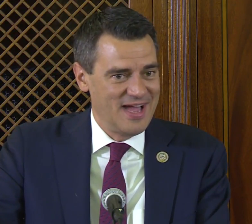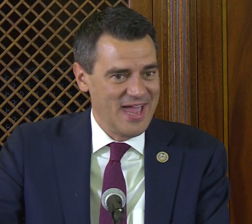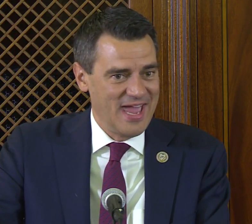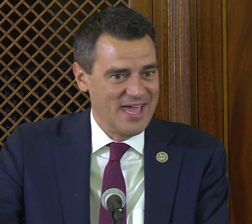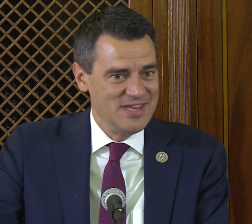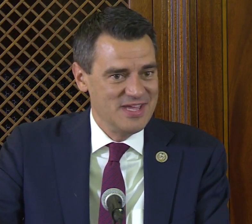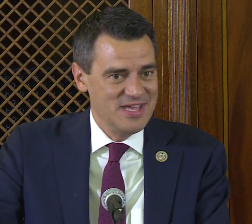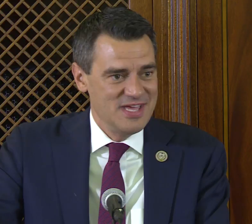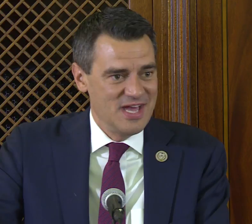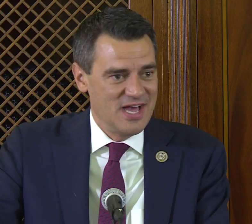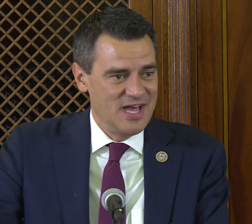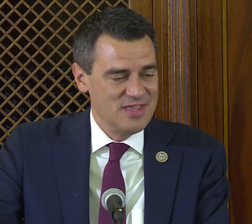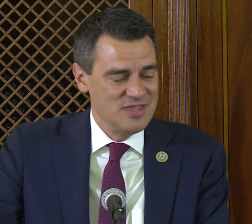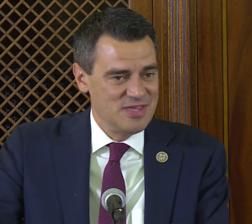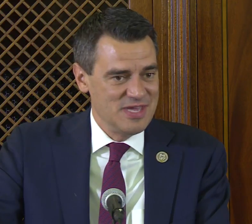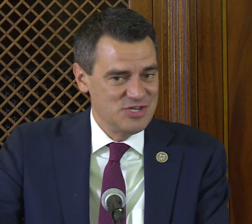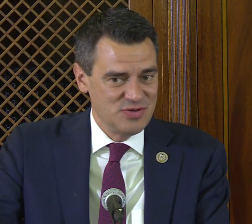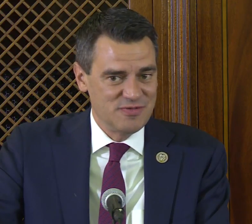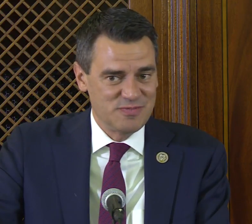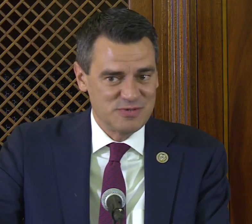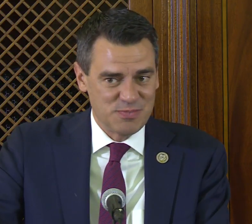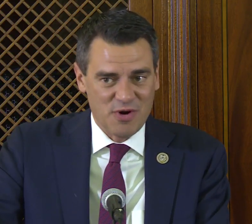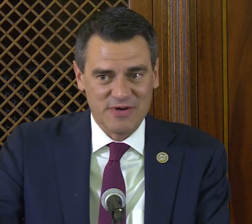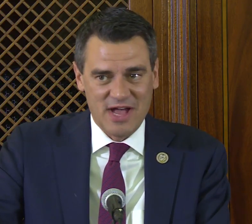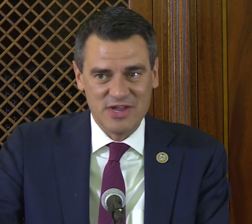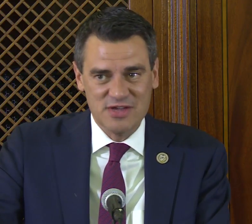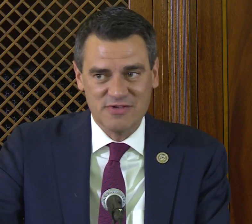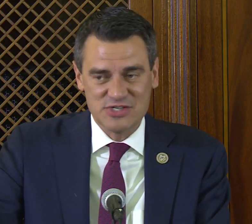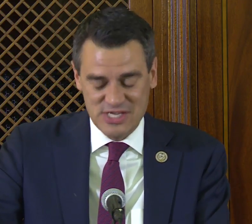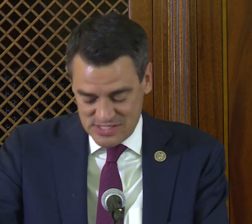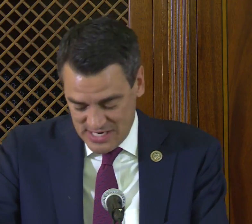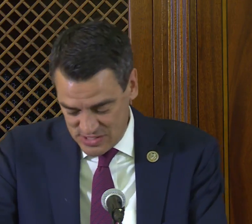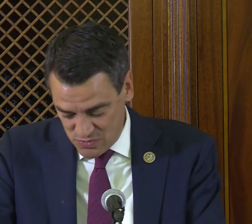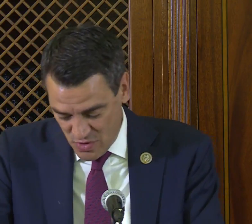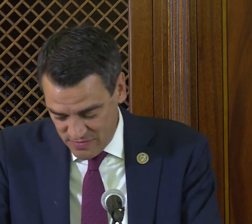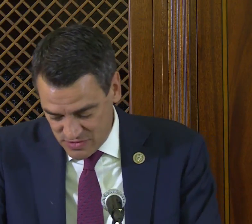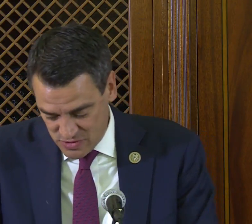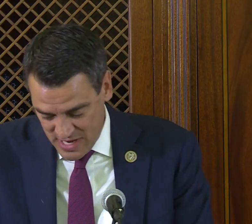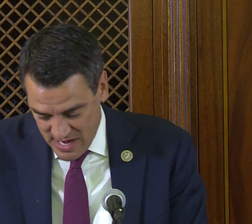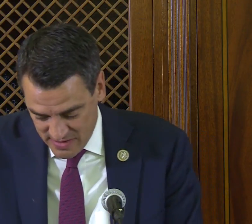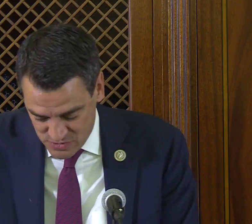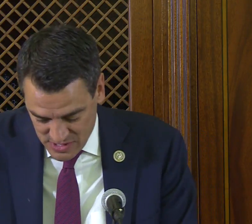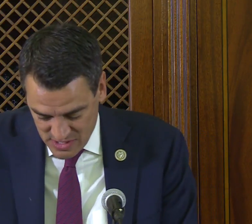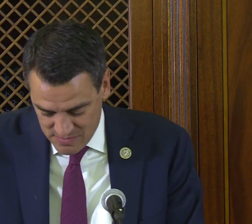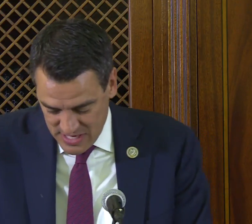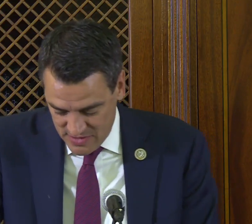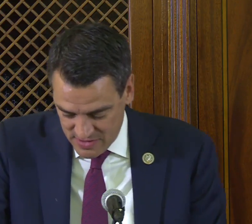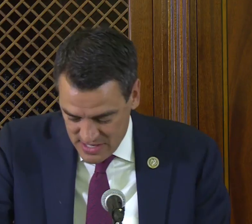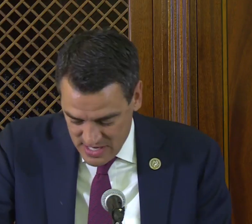and the issue of support at Gallaudet University is one of those great areas we can come together,